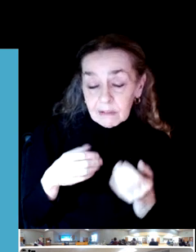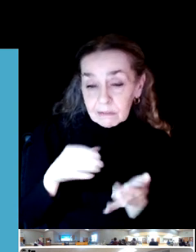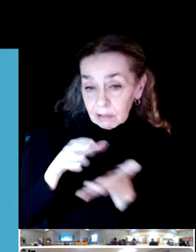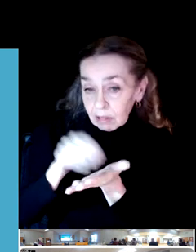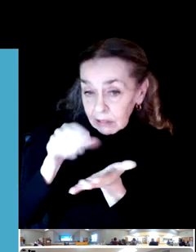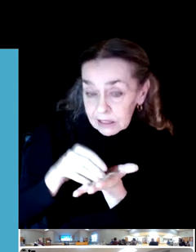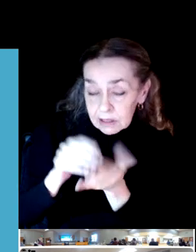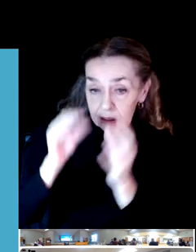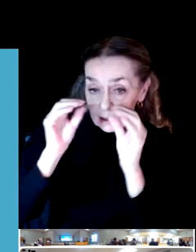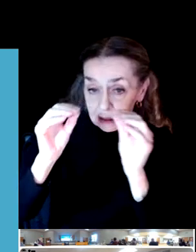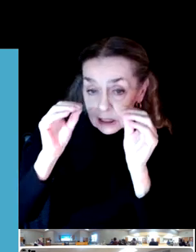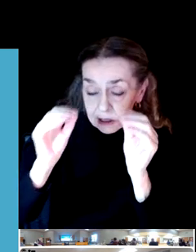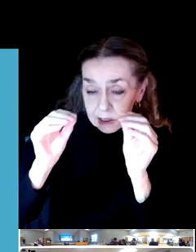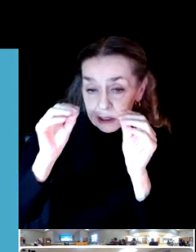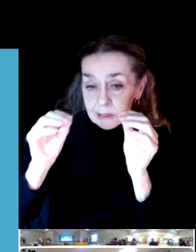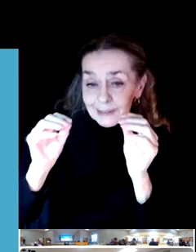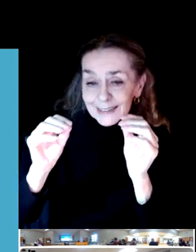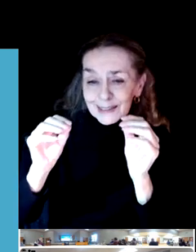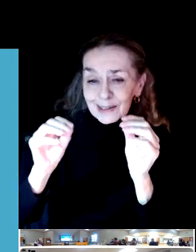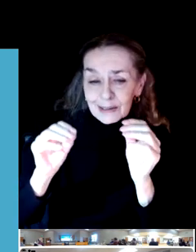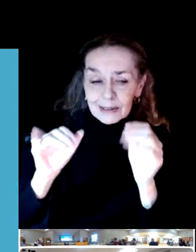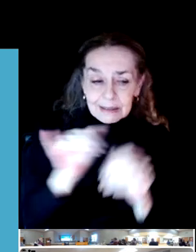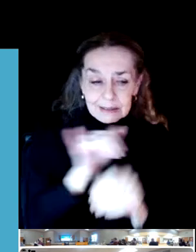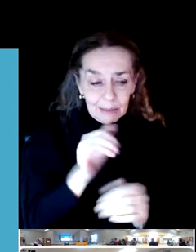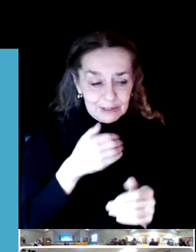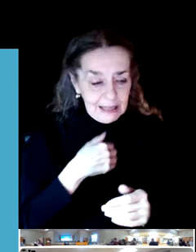Sponsored by Springfield or something?